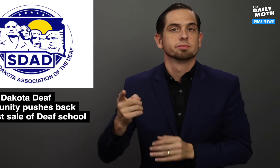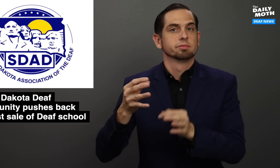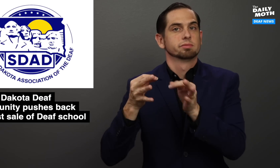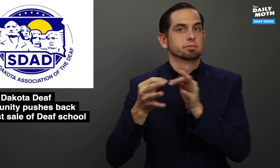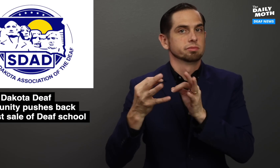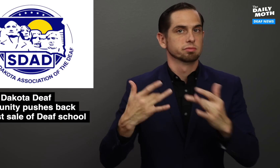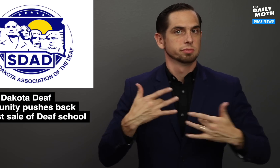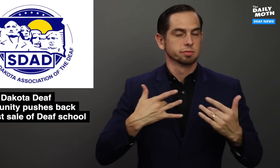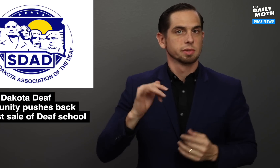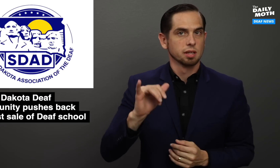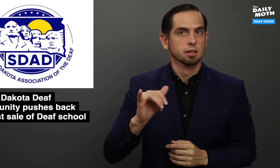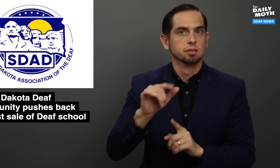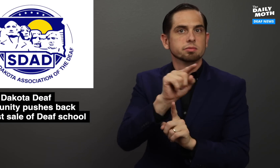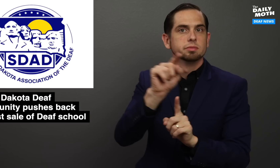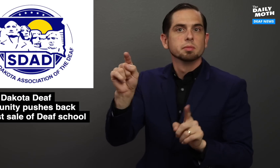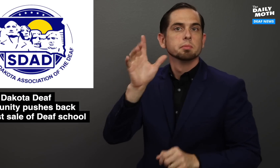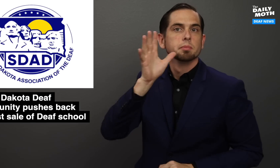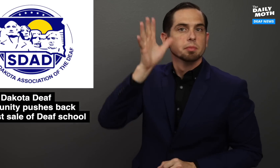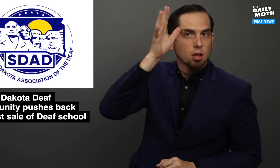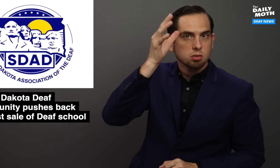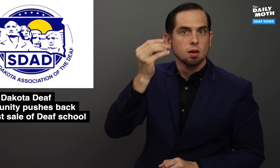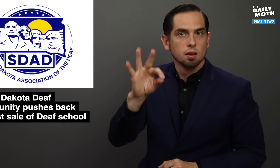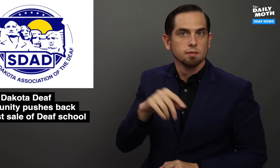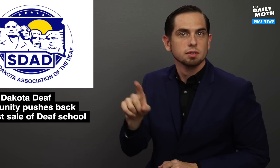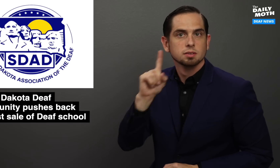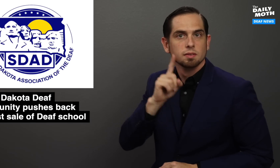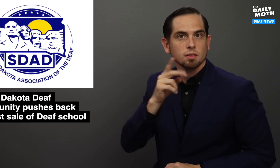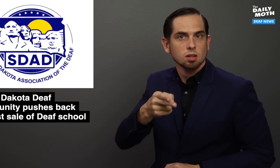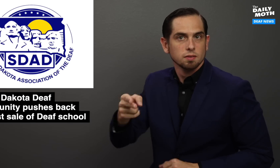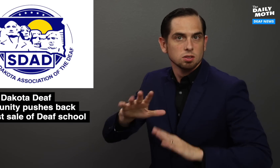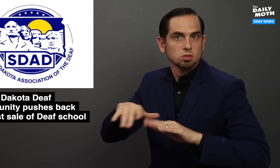He explained that parents of deaf and hard of hearing